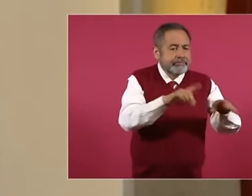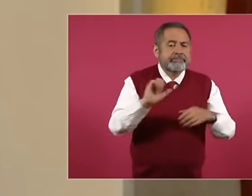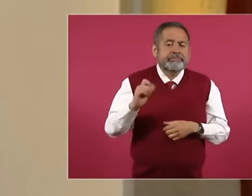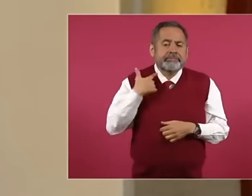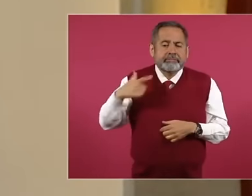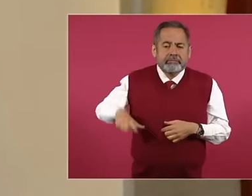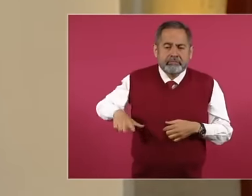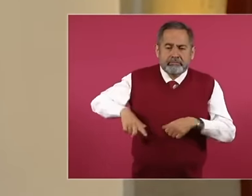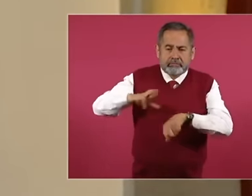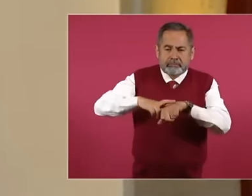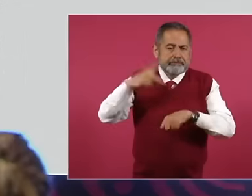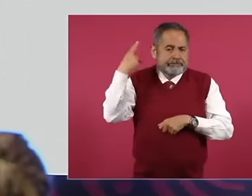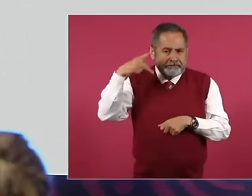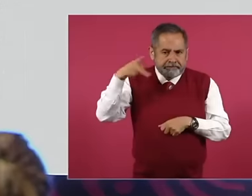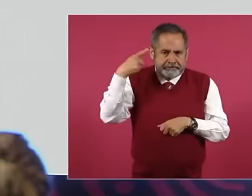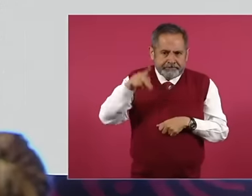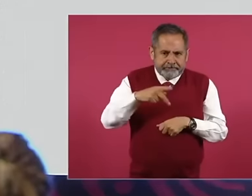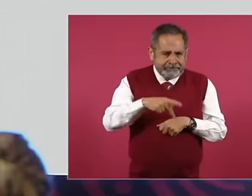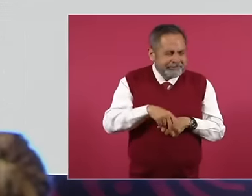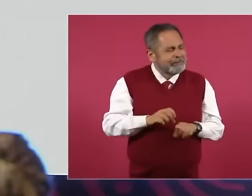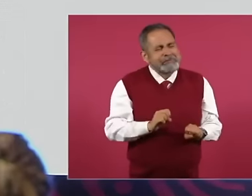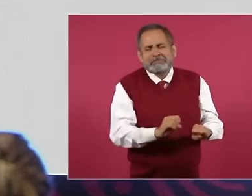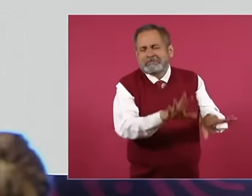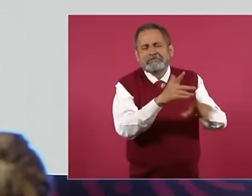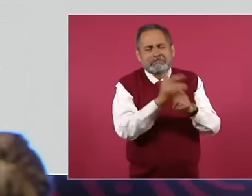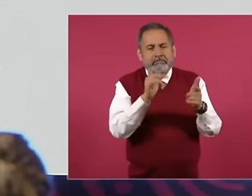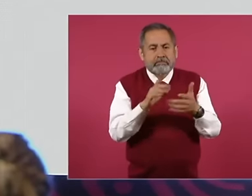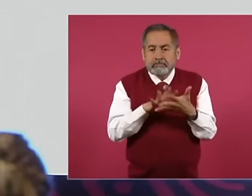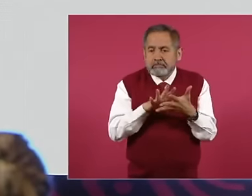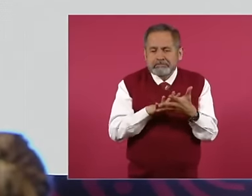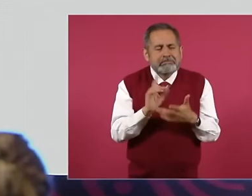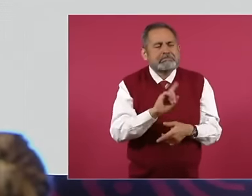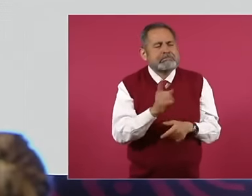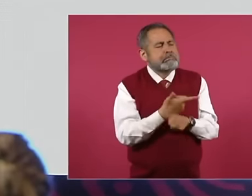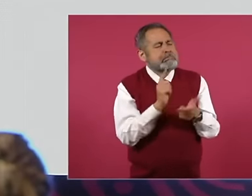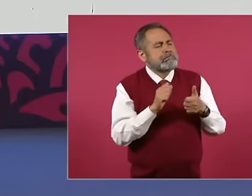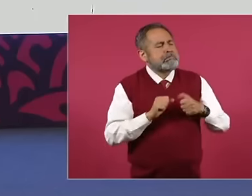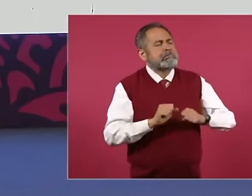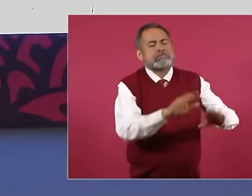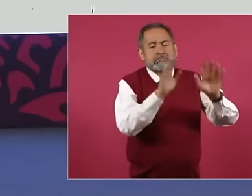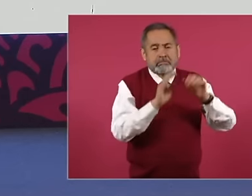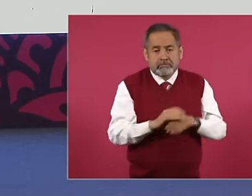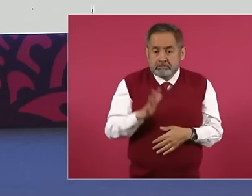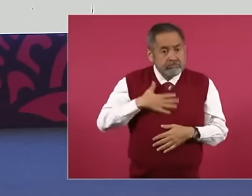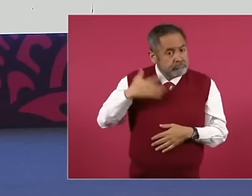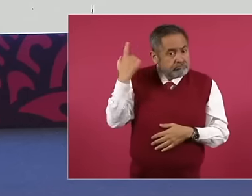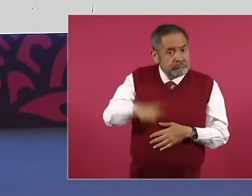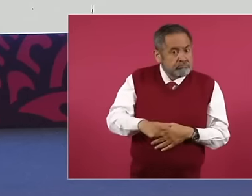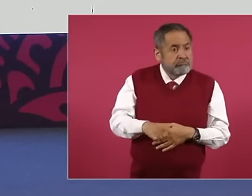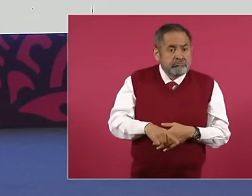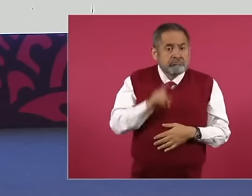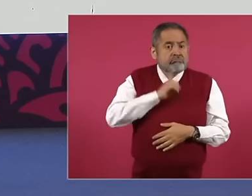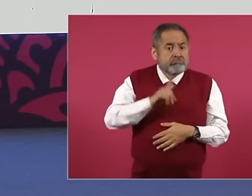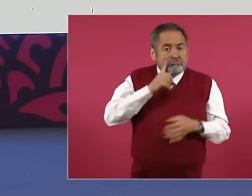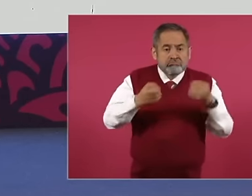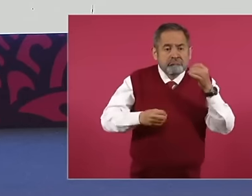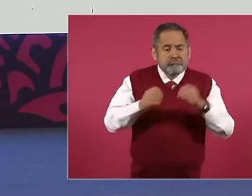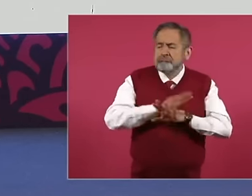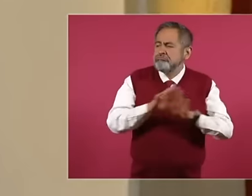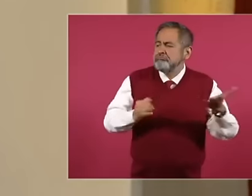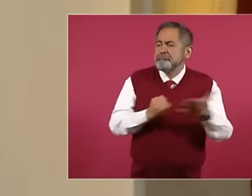Puebla, he already gave the order for